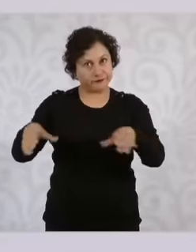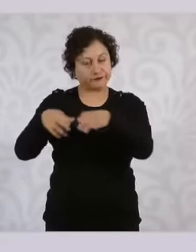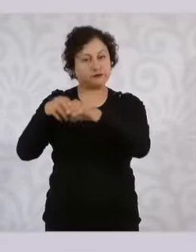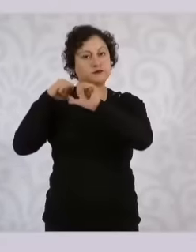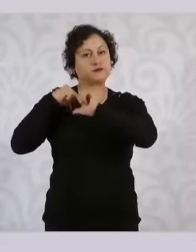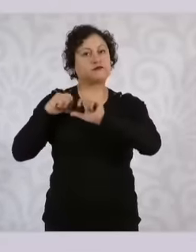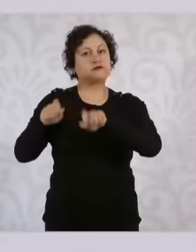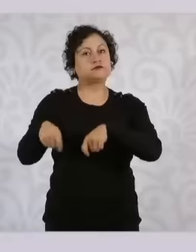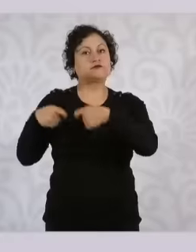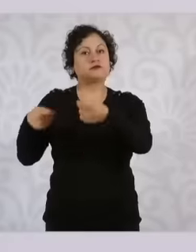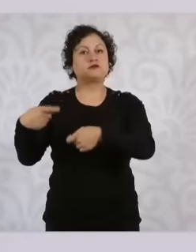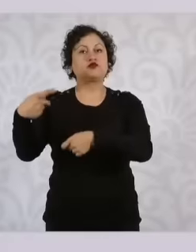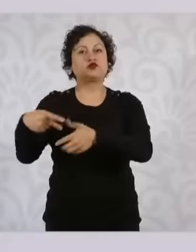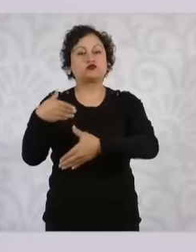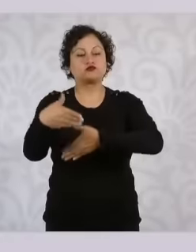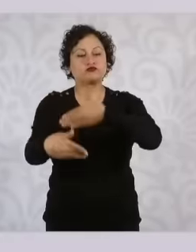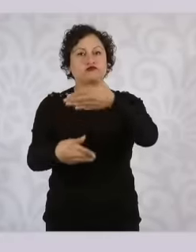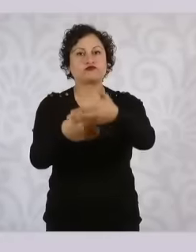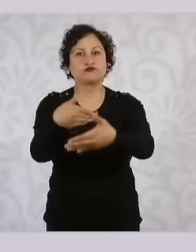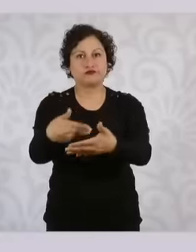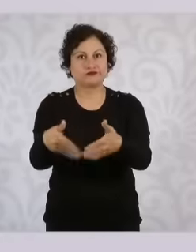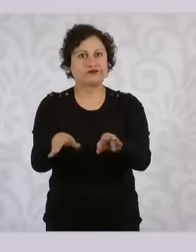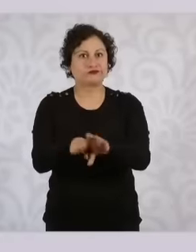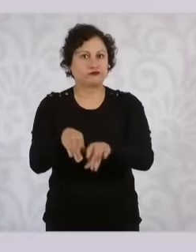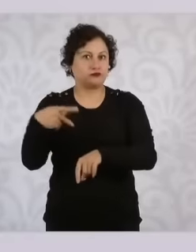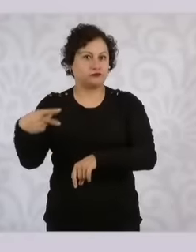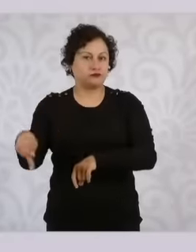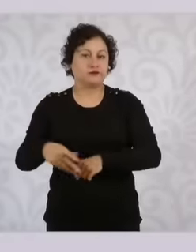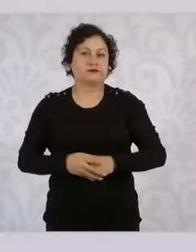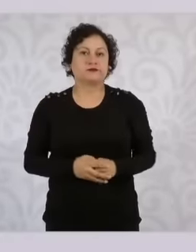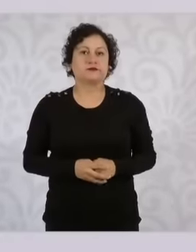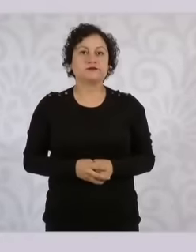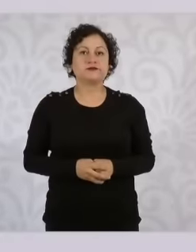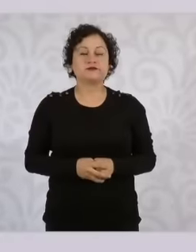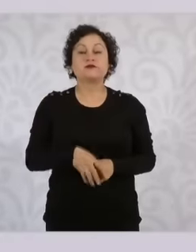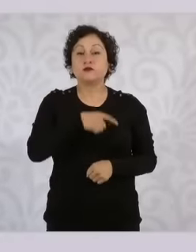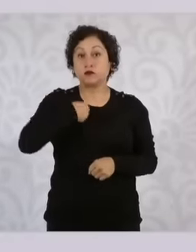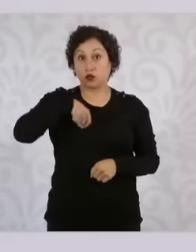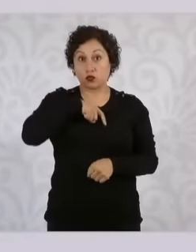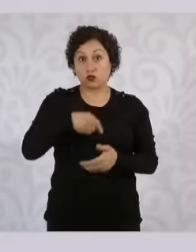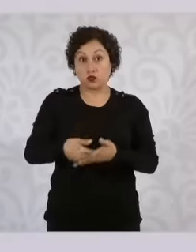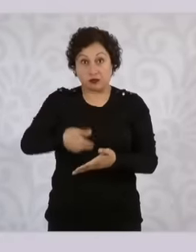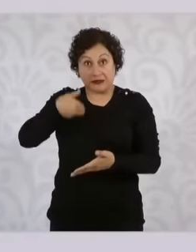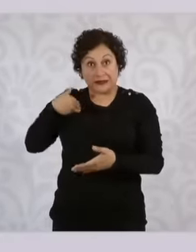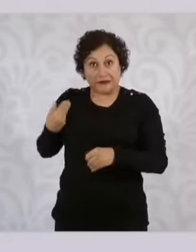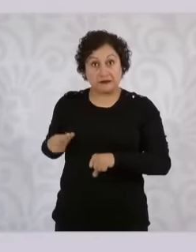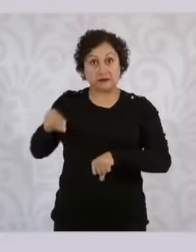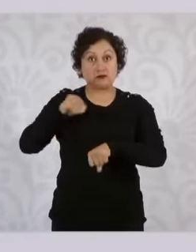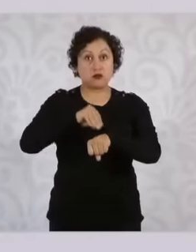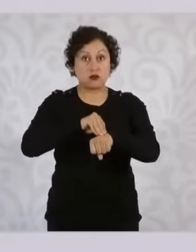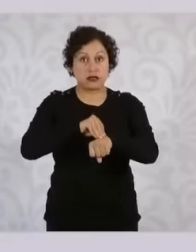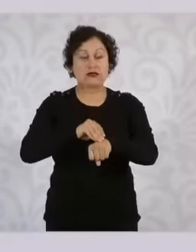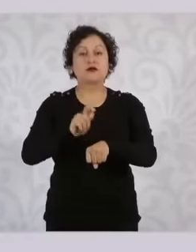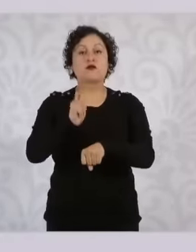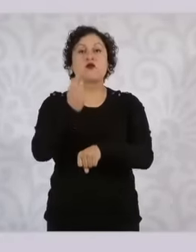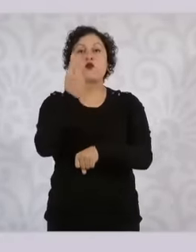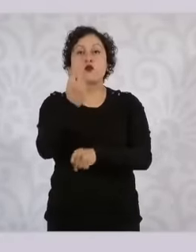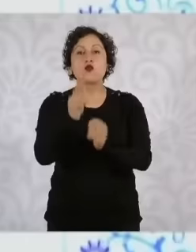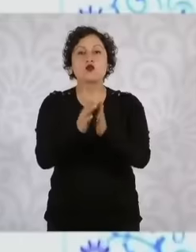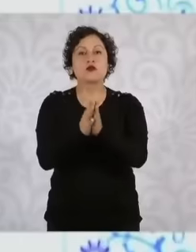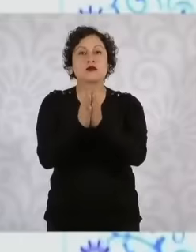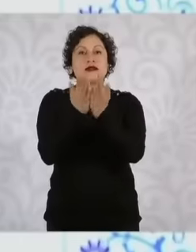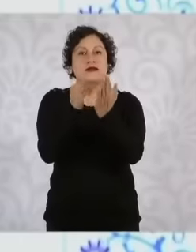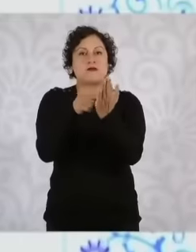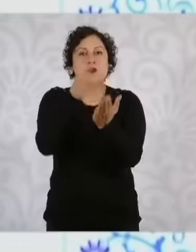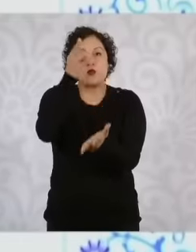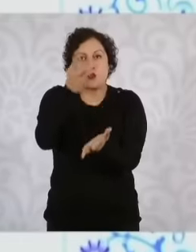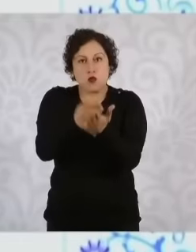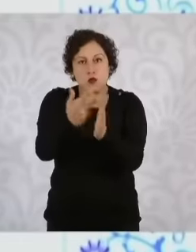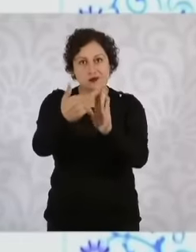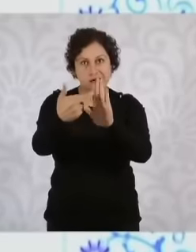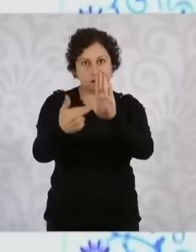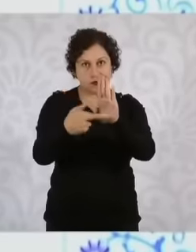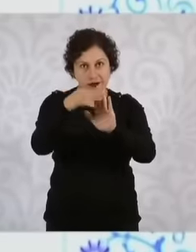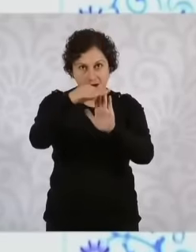process we are foreseeing in this modification a single book for the entire topic of the election of